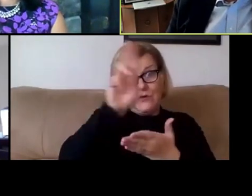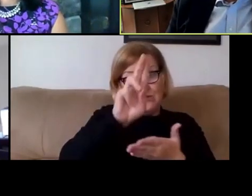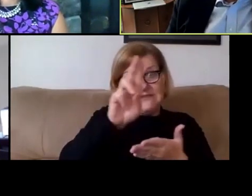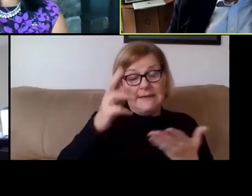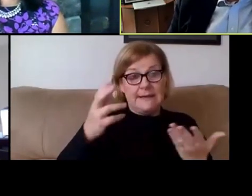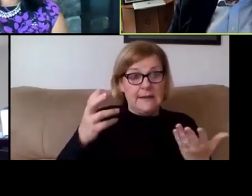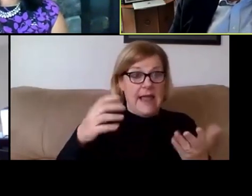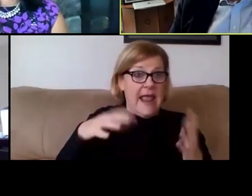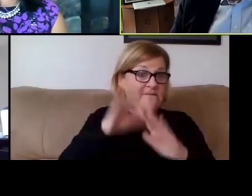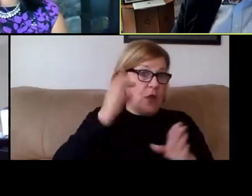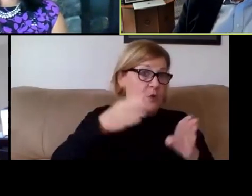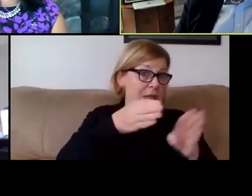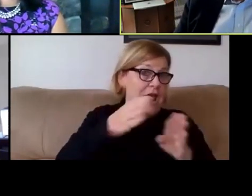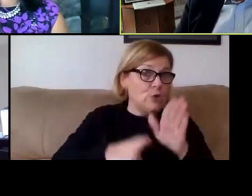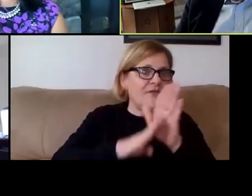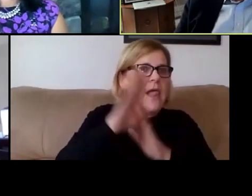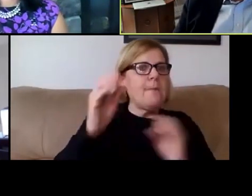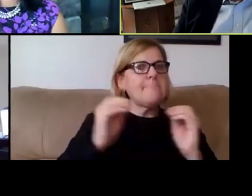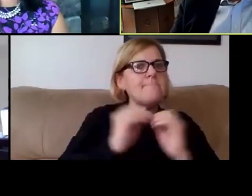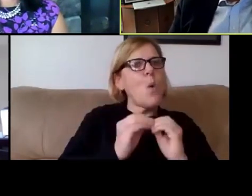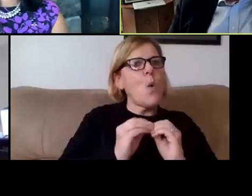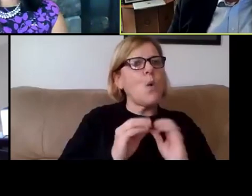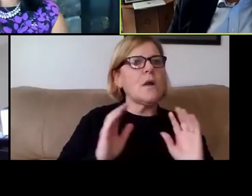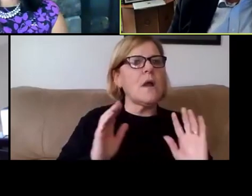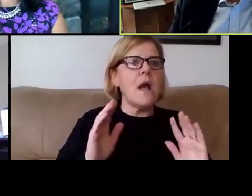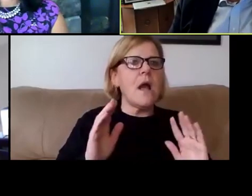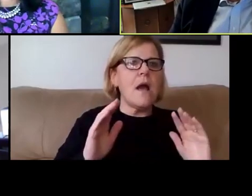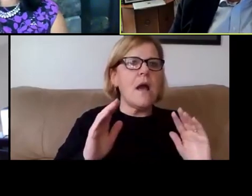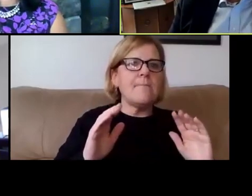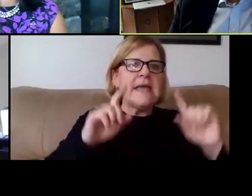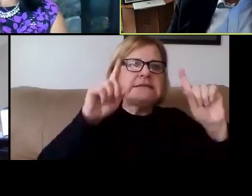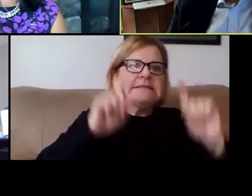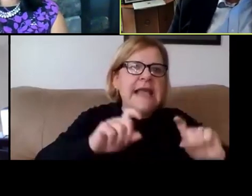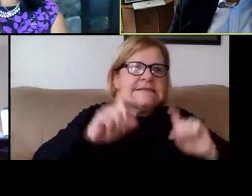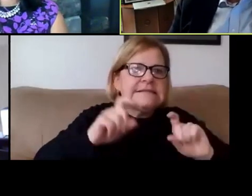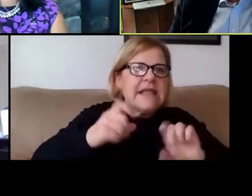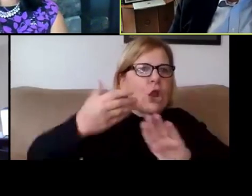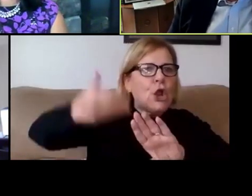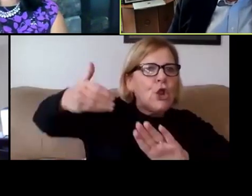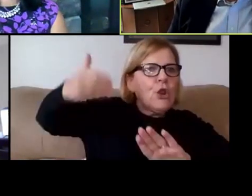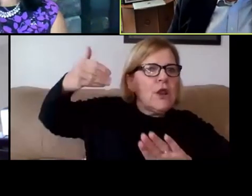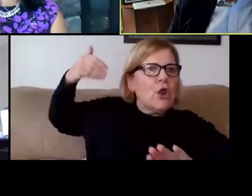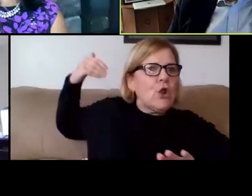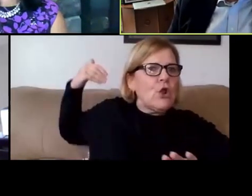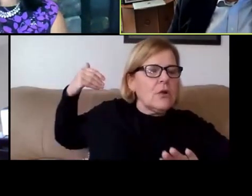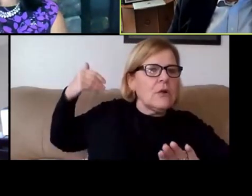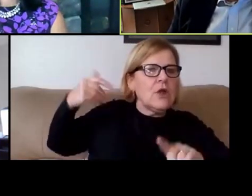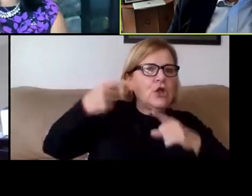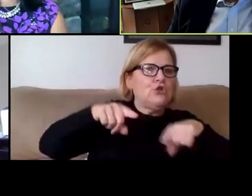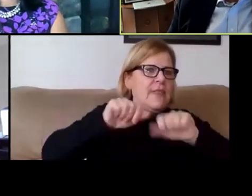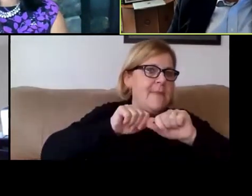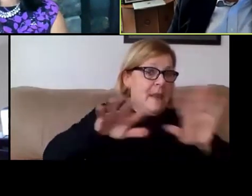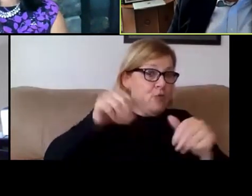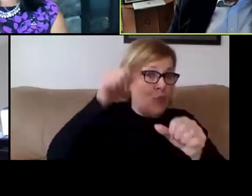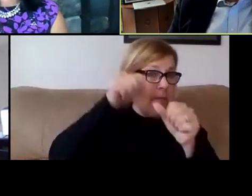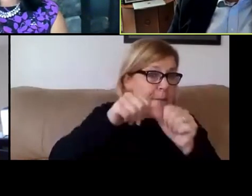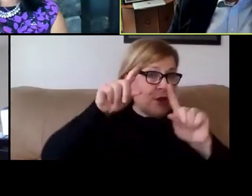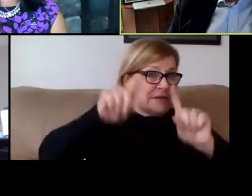to develop more robust levels of testing earlier in the pandemic. And as you all remember, testing has been a problem